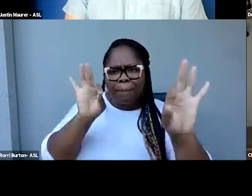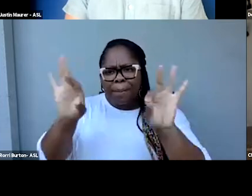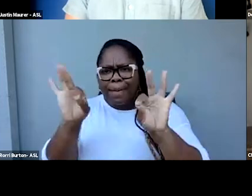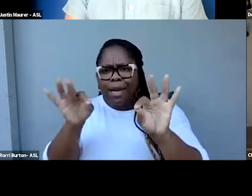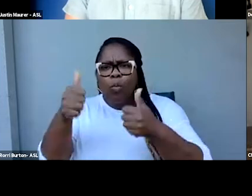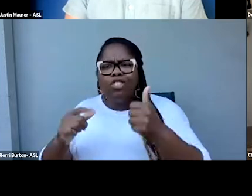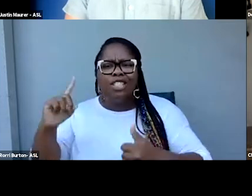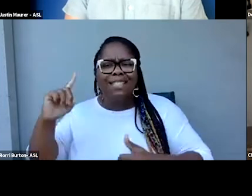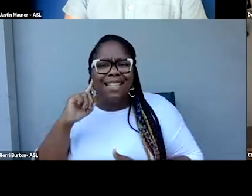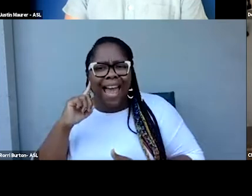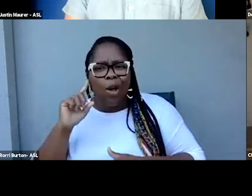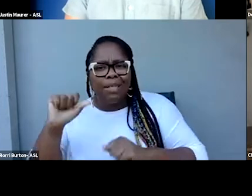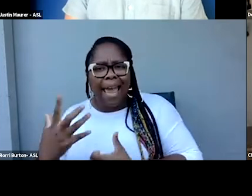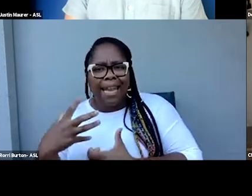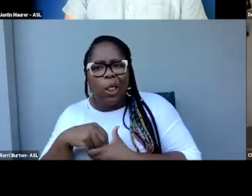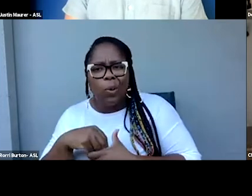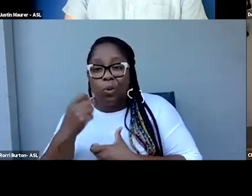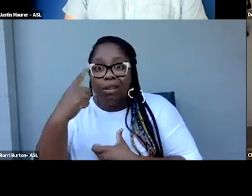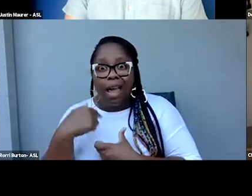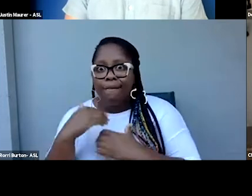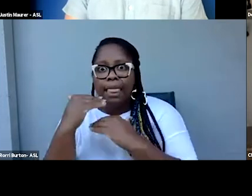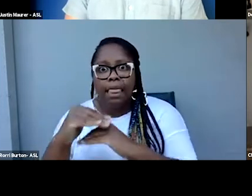in the limited, precious space that Delbert mentioned?